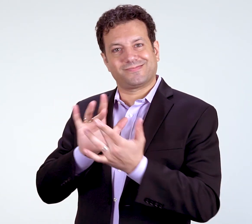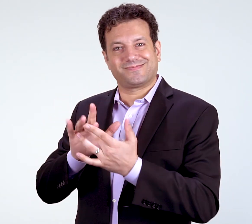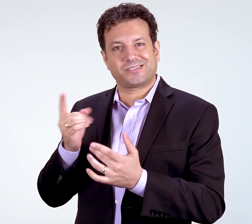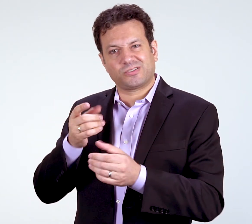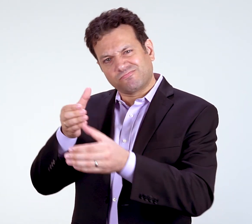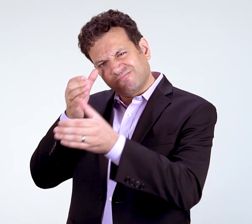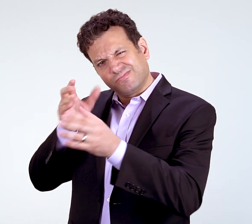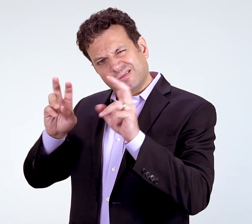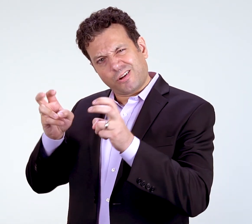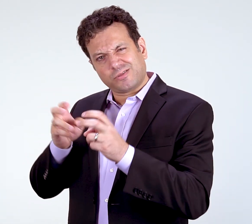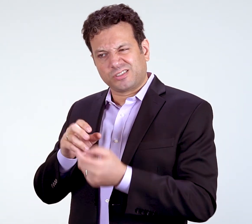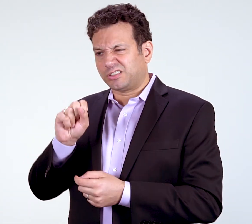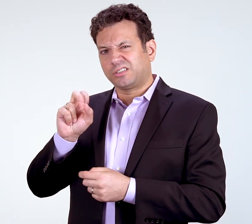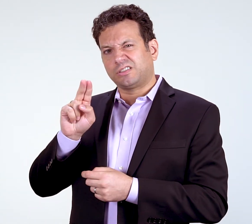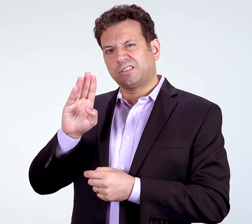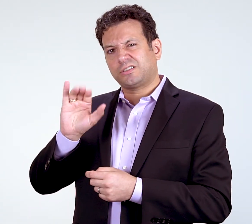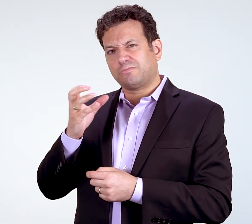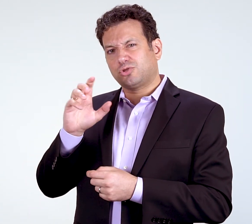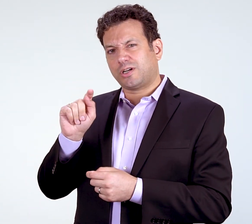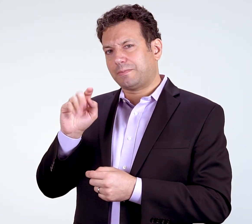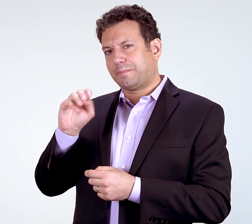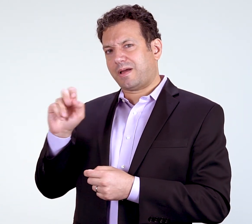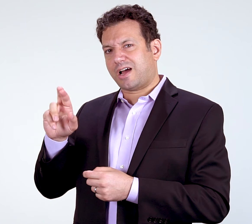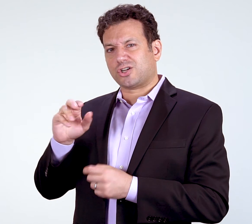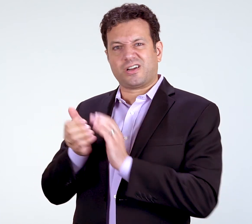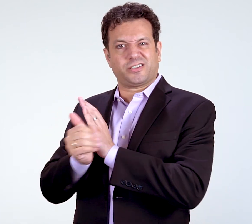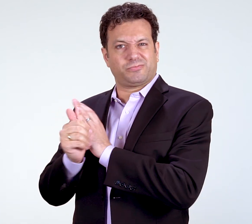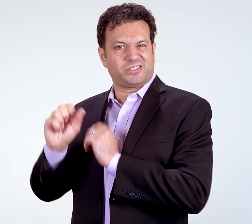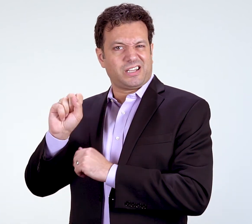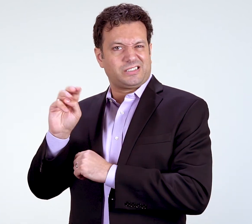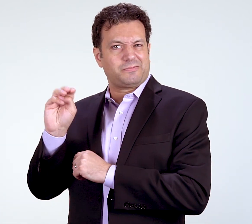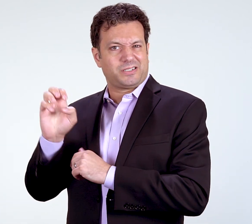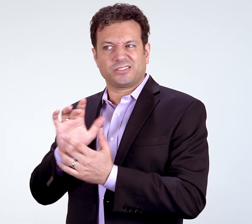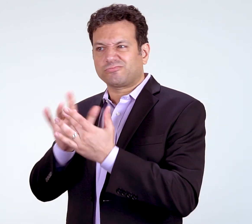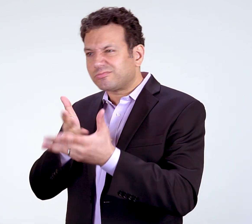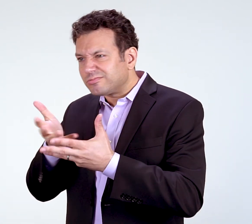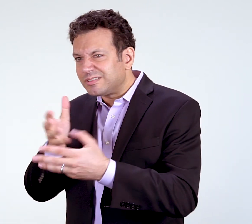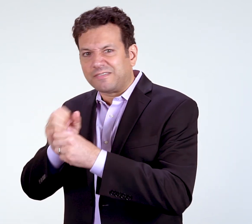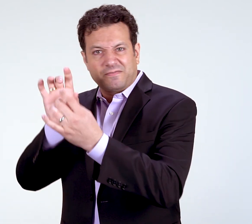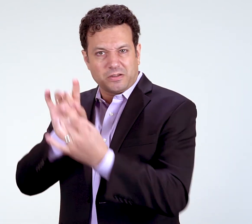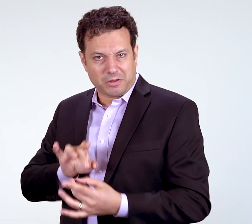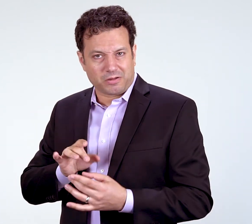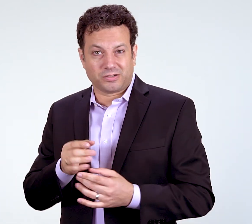or contact a subject matter expert (SME) to get feedback.